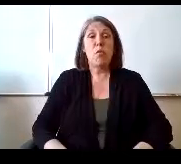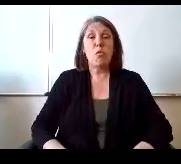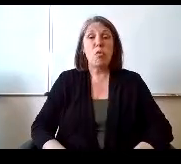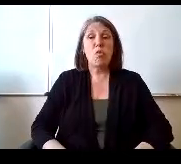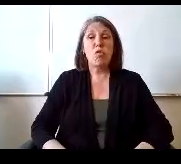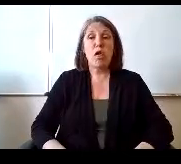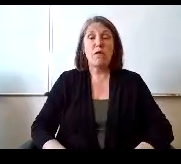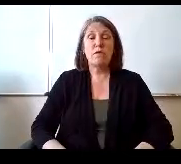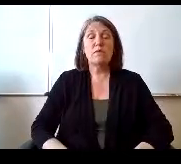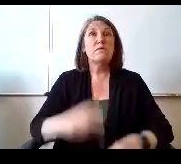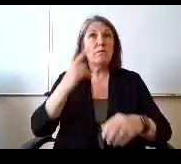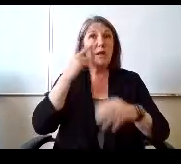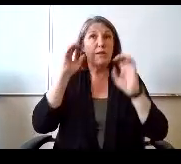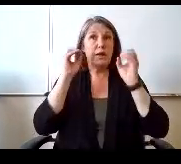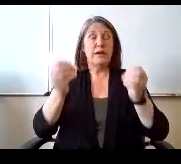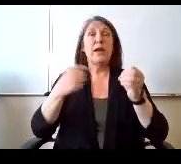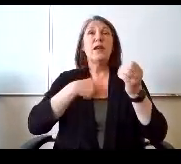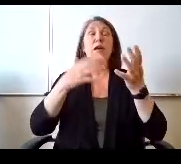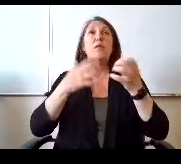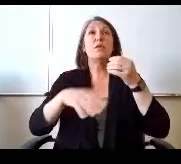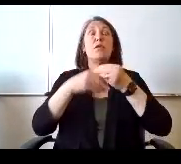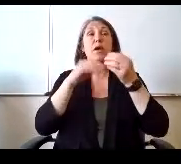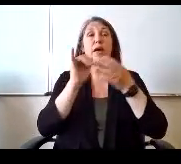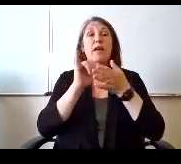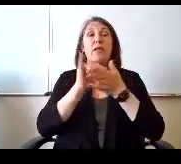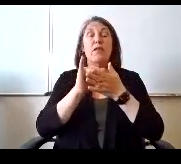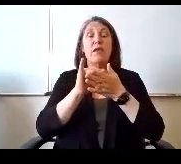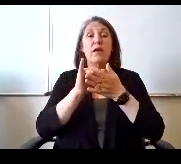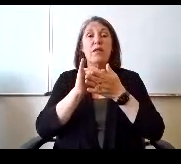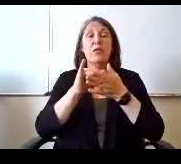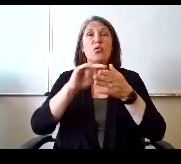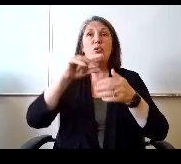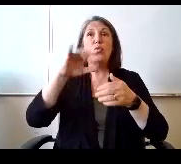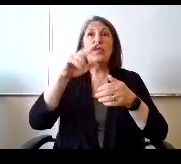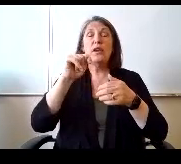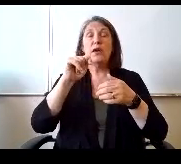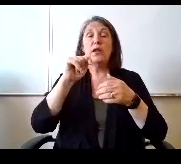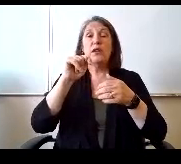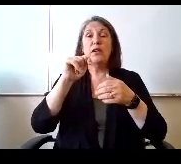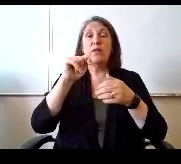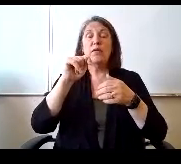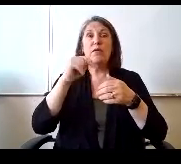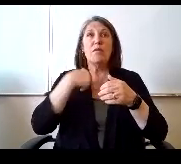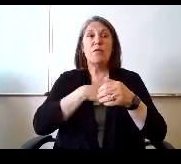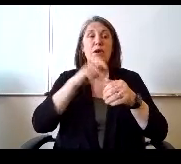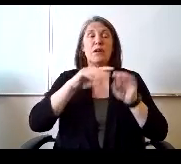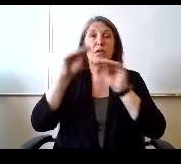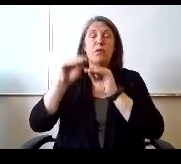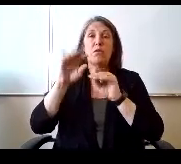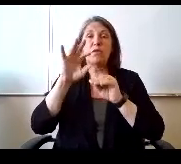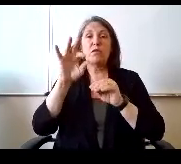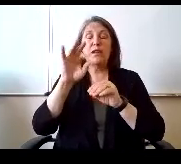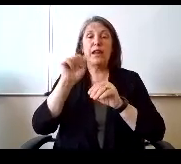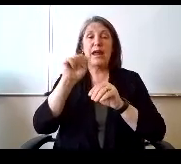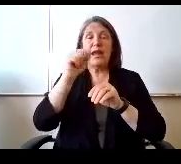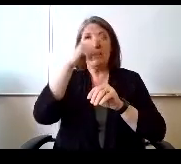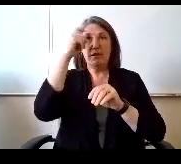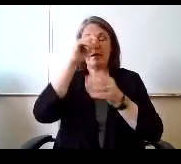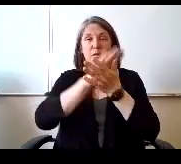And seeing none, I would like to add that indifference to guest presenters. Please consider moving item 9A, Summer school and summer Learning